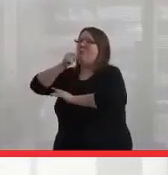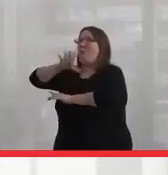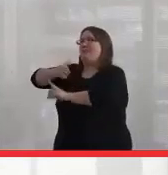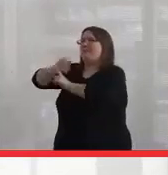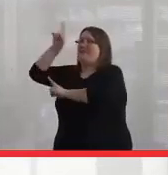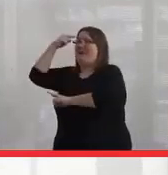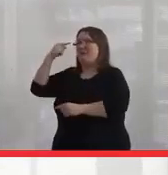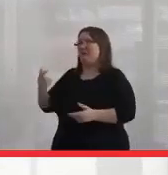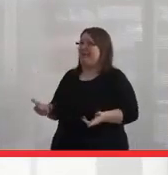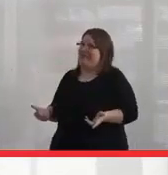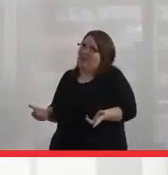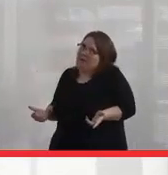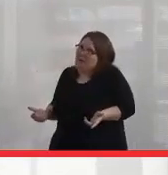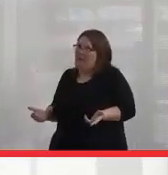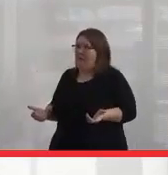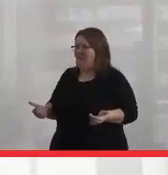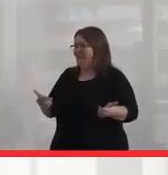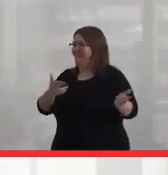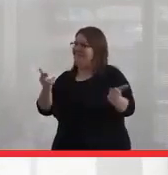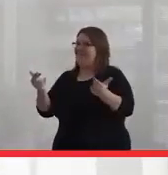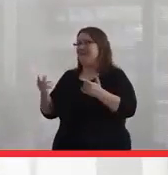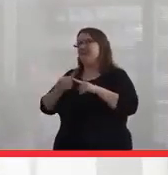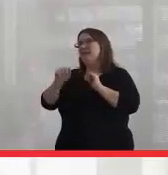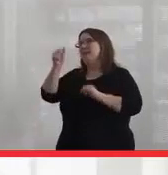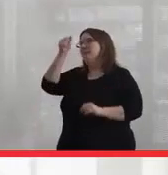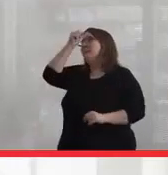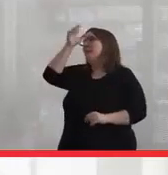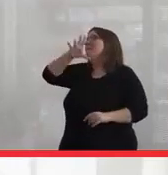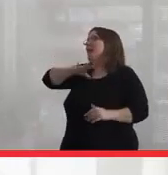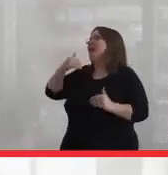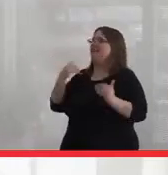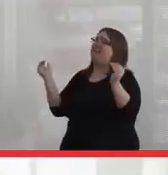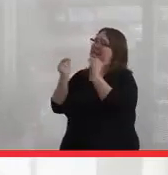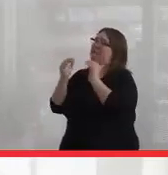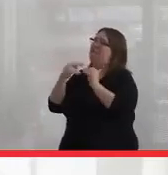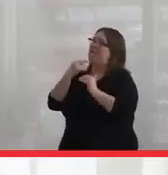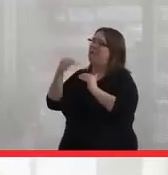but men have an equal voice in many things.